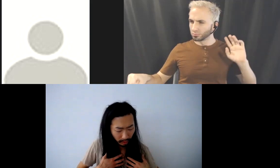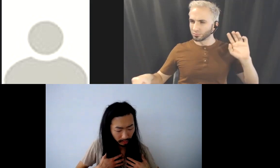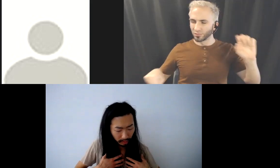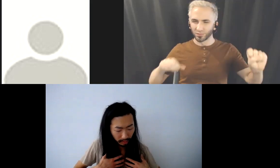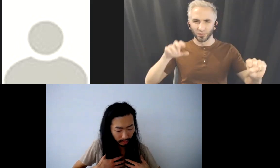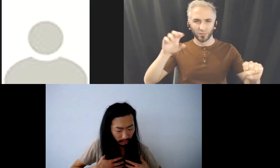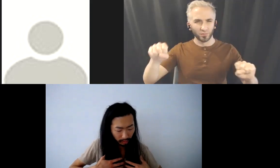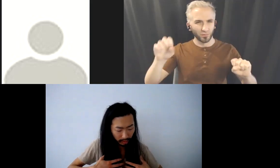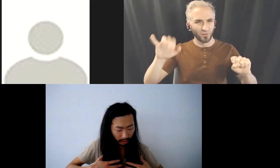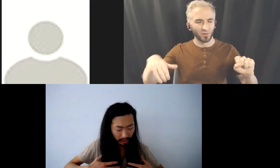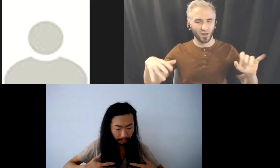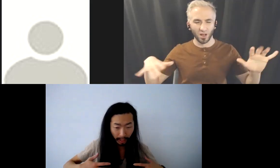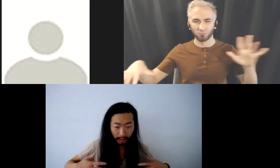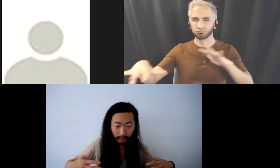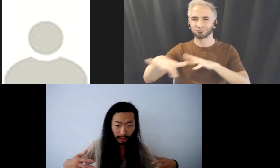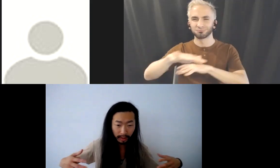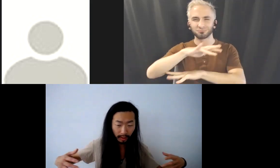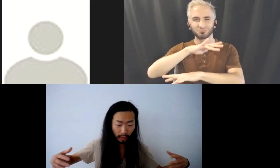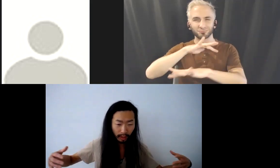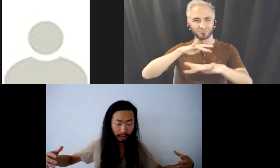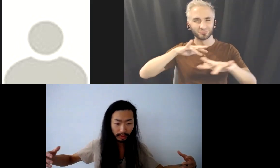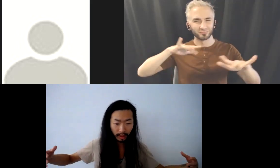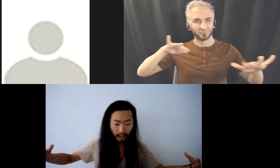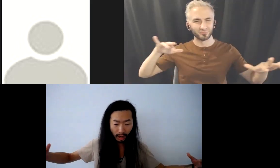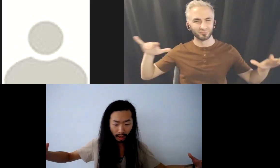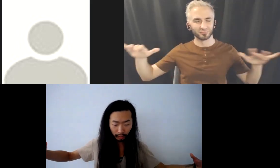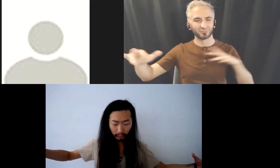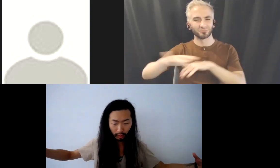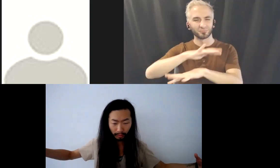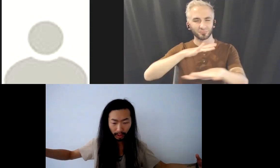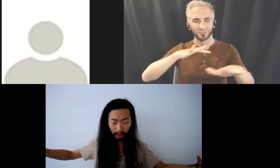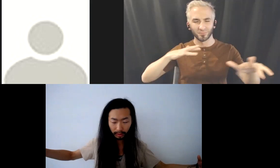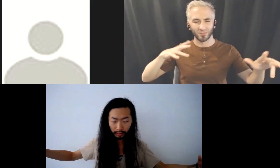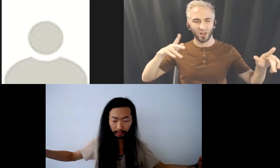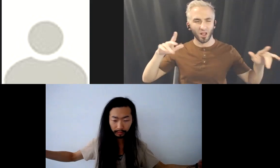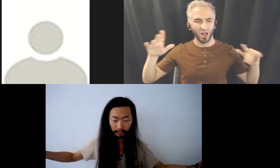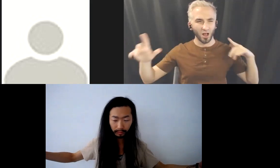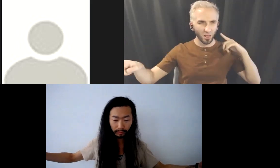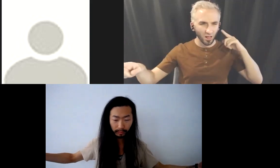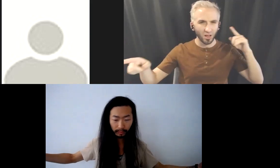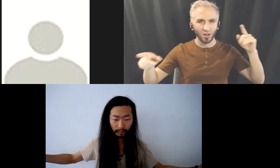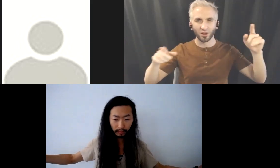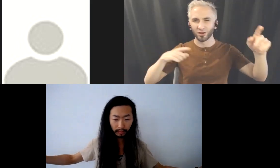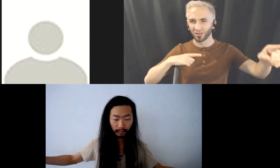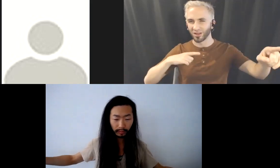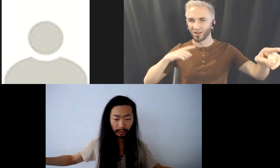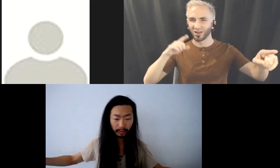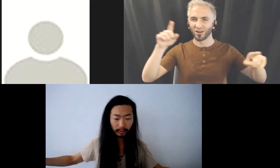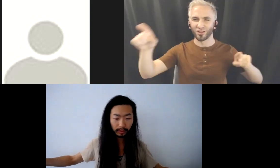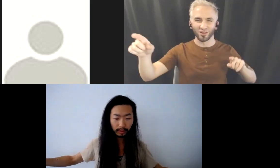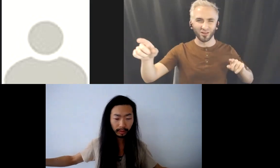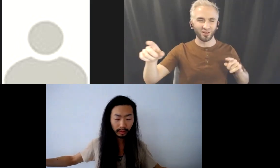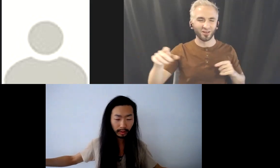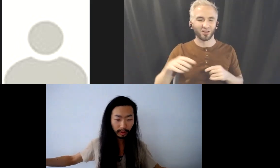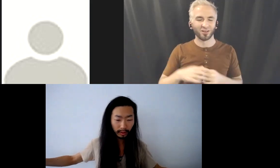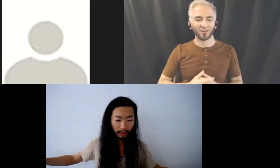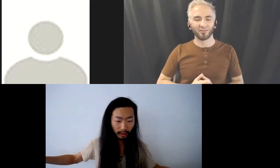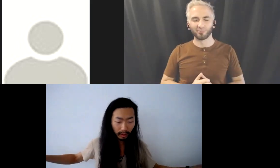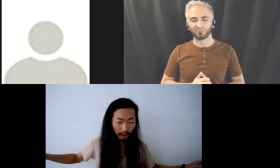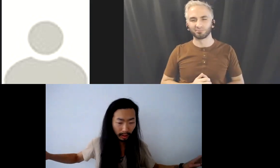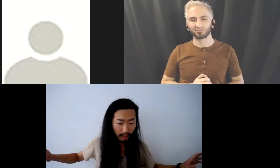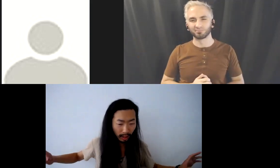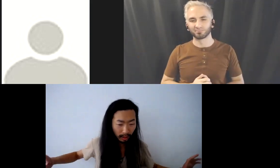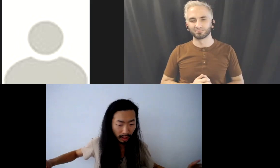and kindness to just expand this awareness out to your whole body